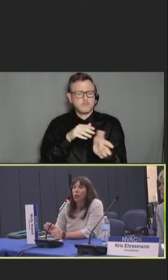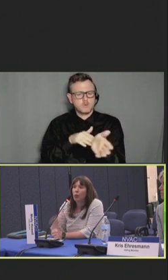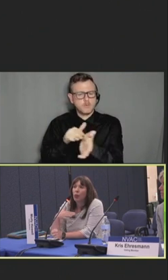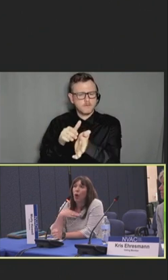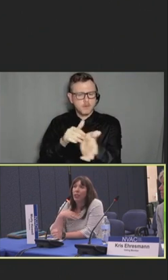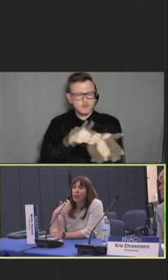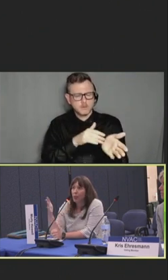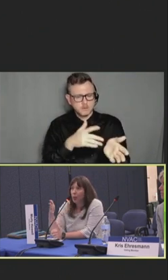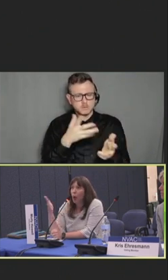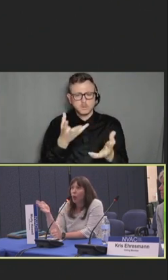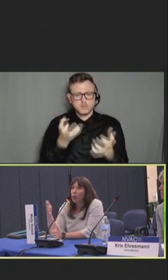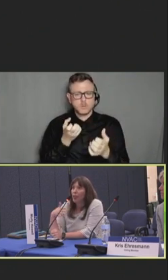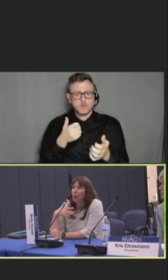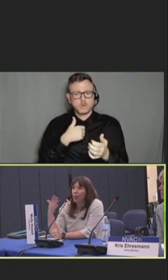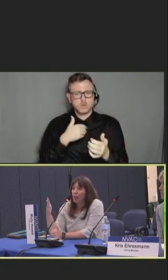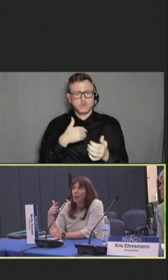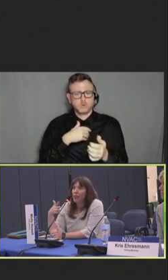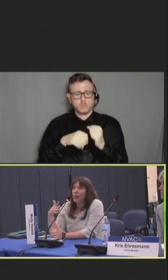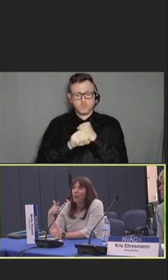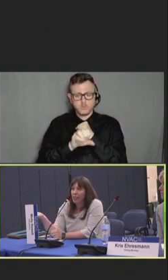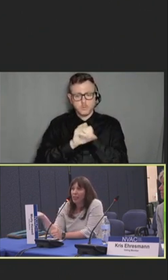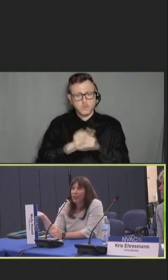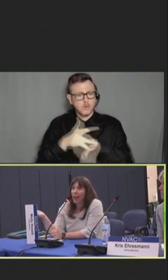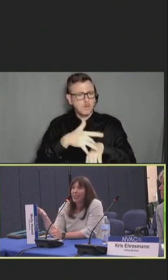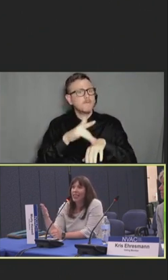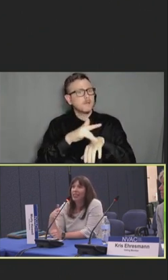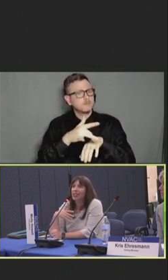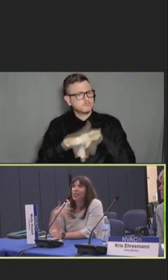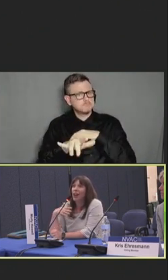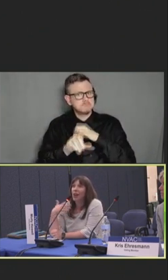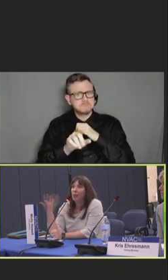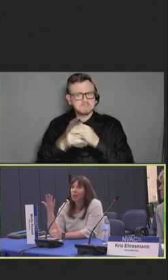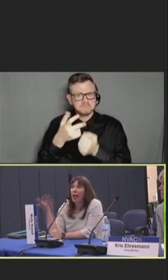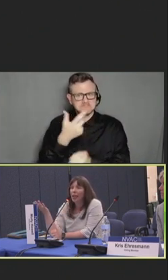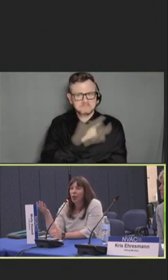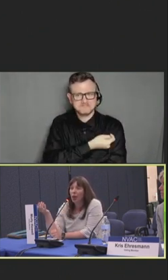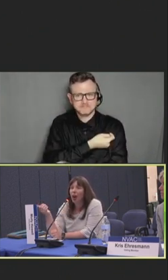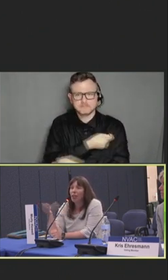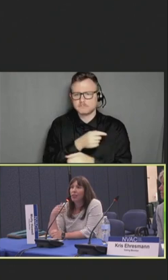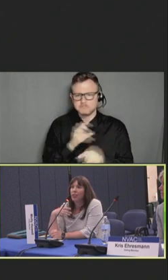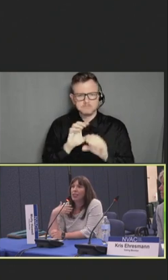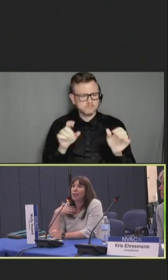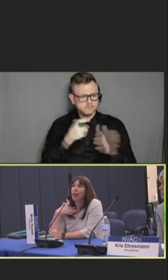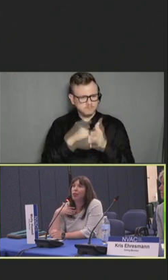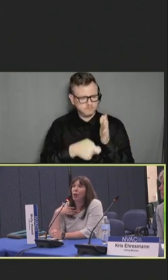been wanting to promote the availability of vaccines at no cost for 65 and older, but